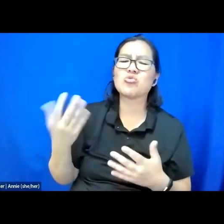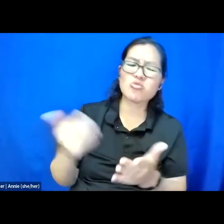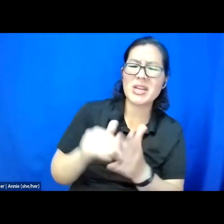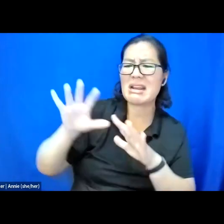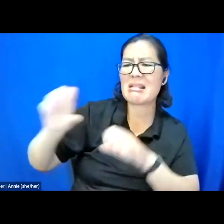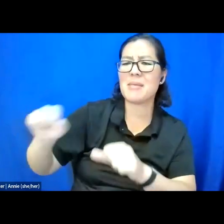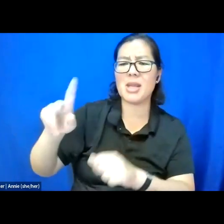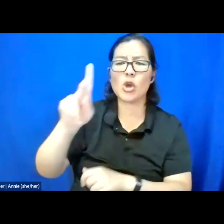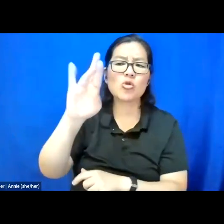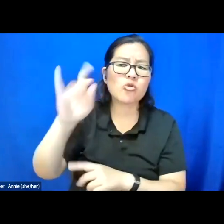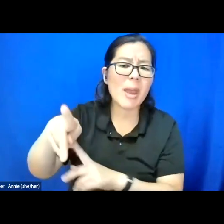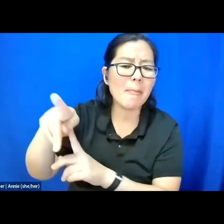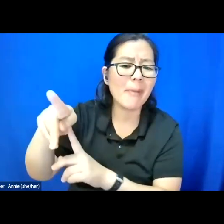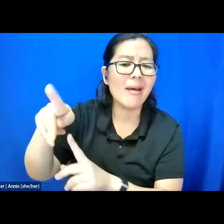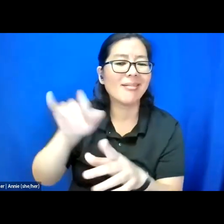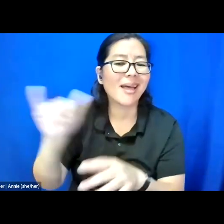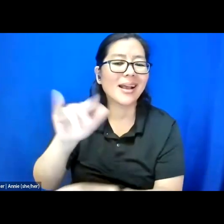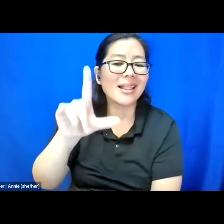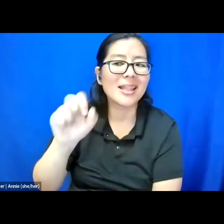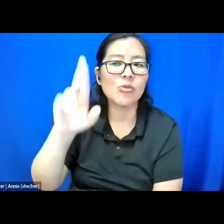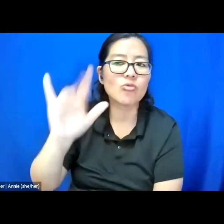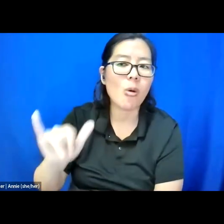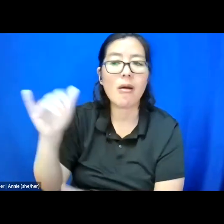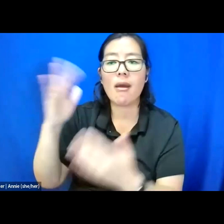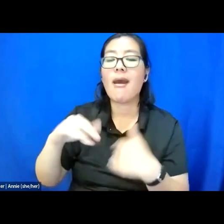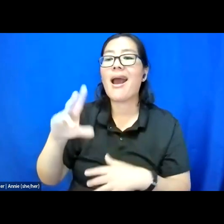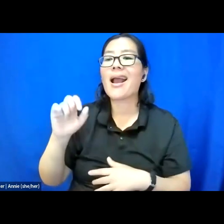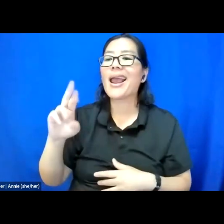Care work is tracing lineages like Leah.